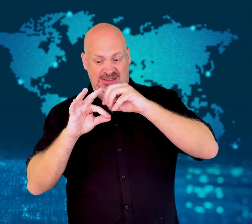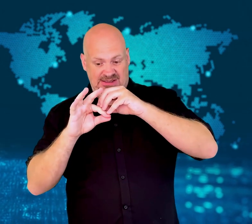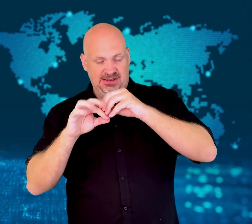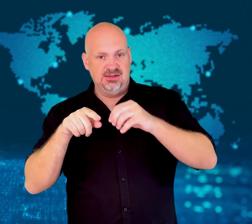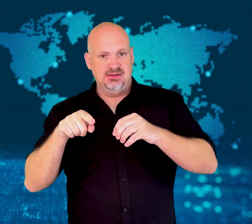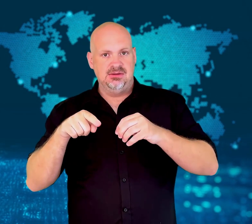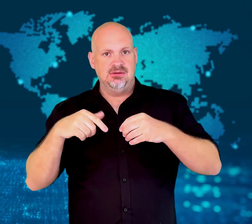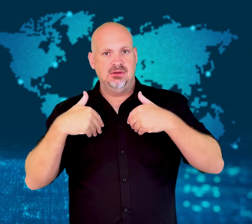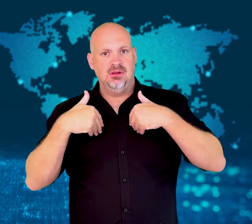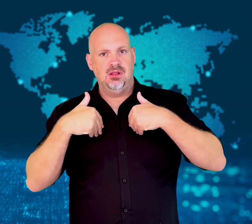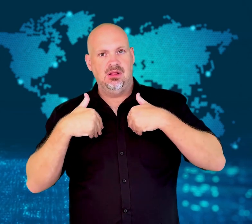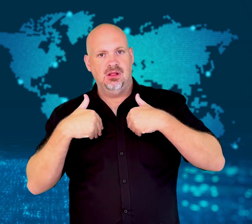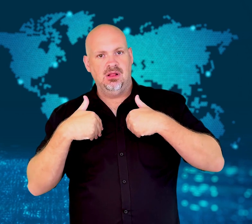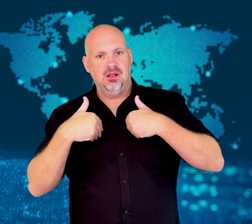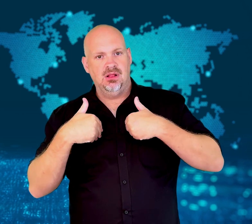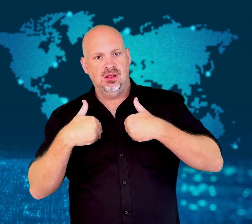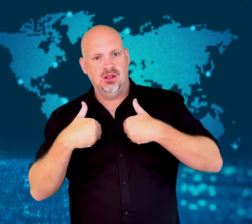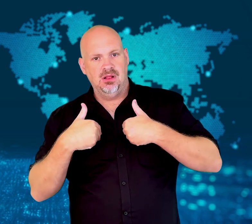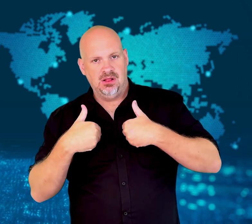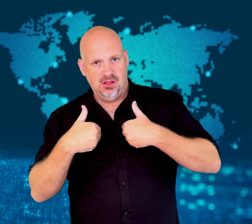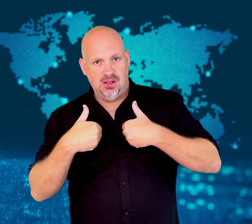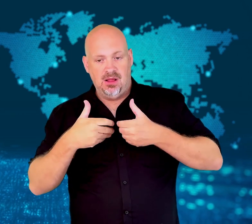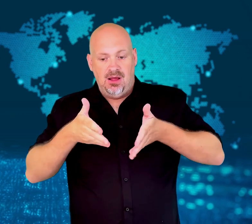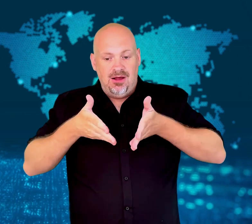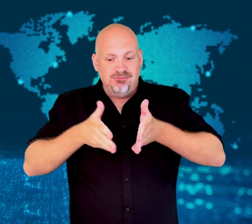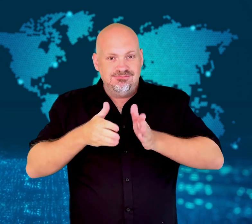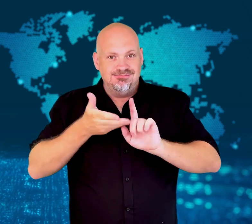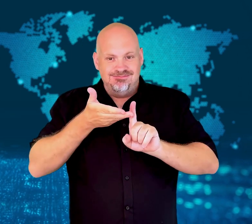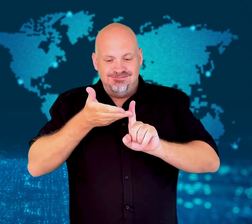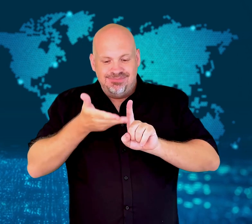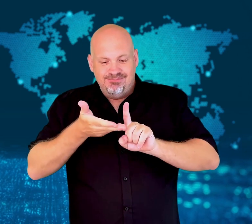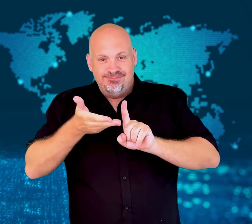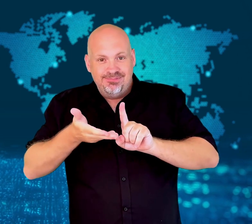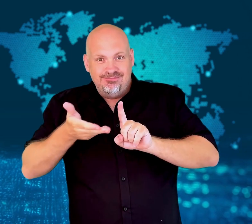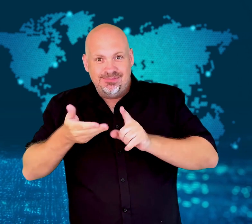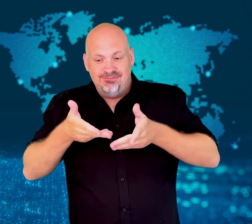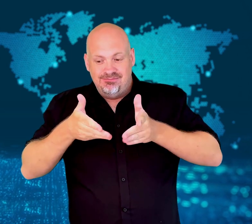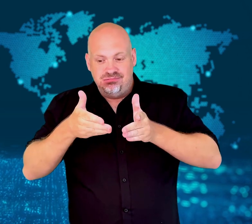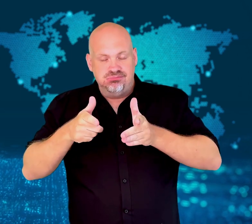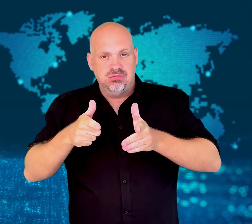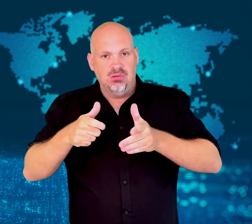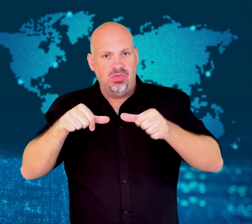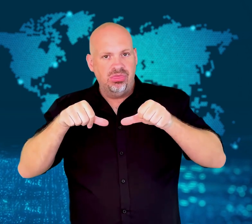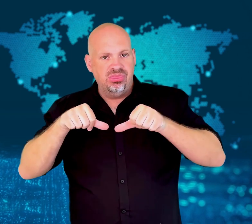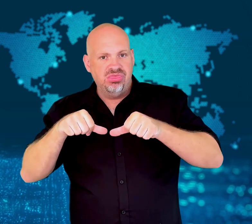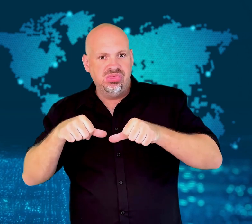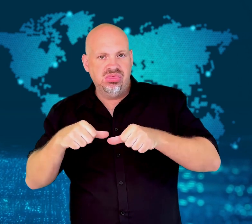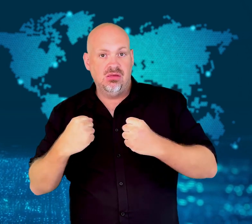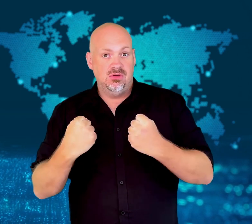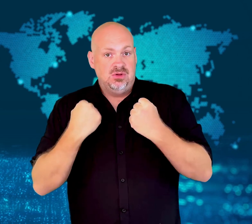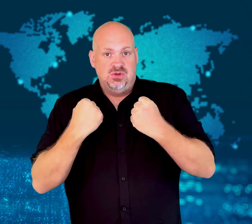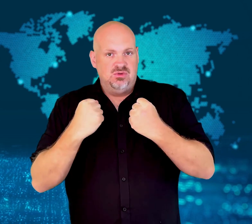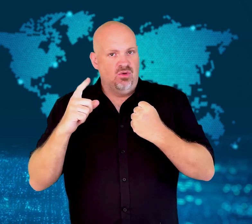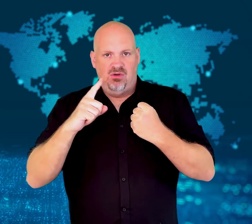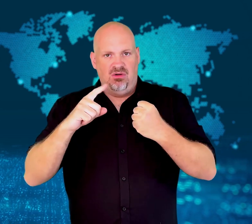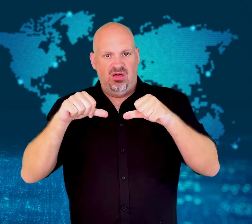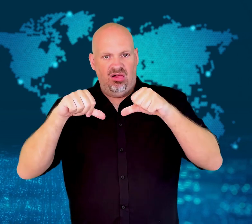It is a major parasite that feeds on honeybees.